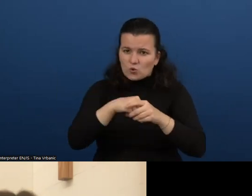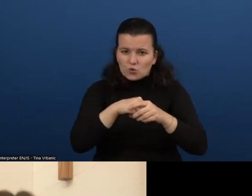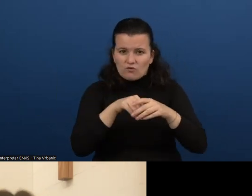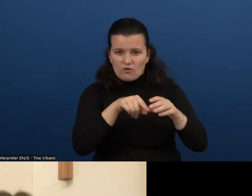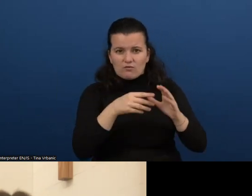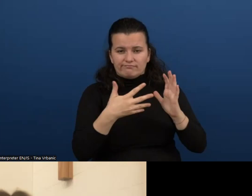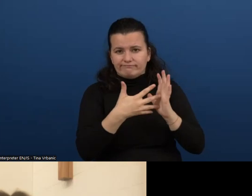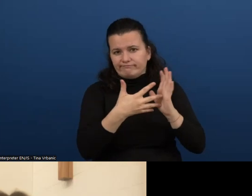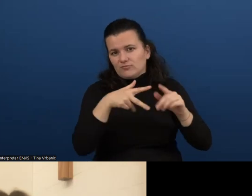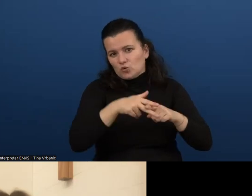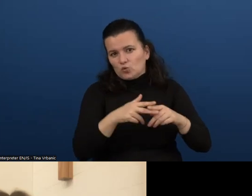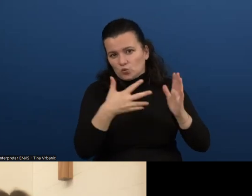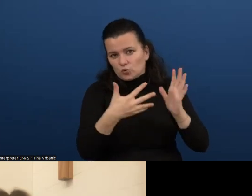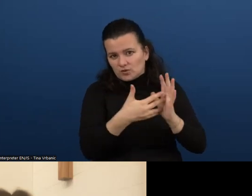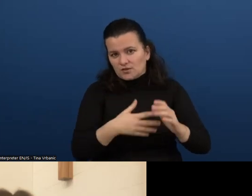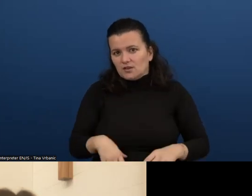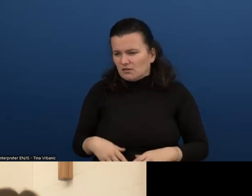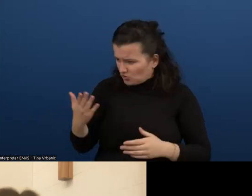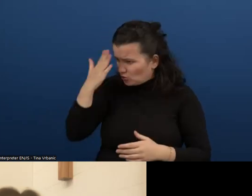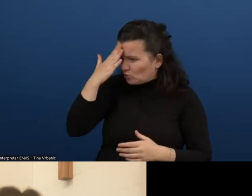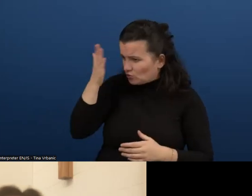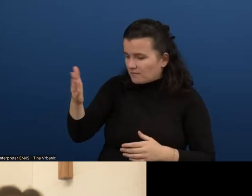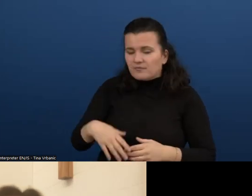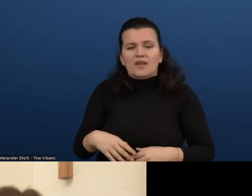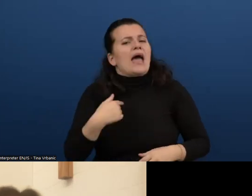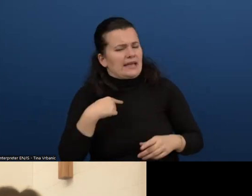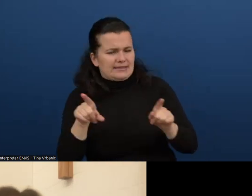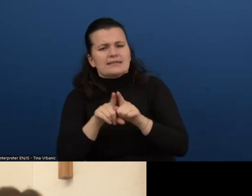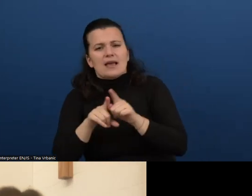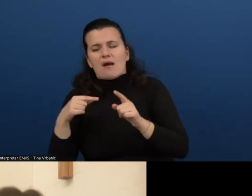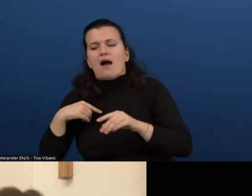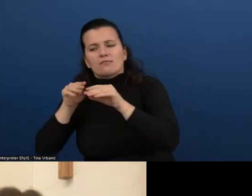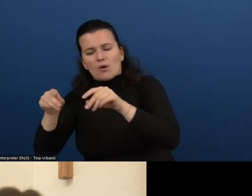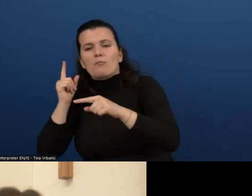That's a very good question. Trying to have a look.